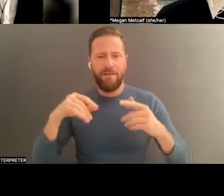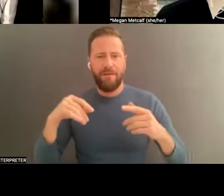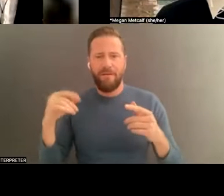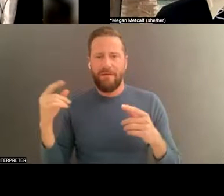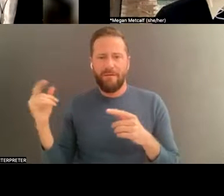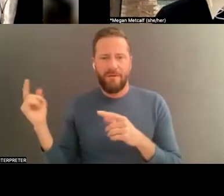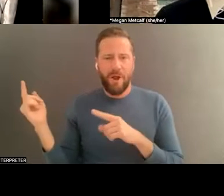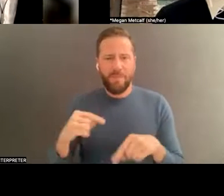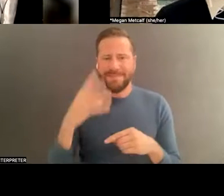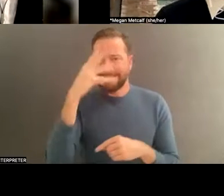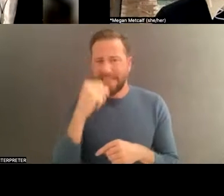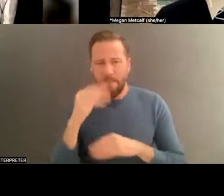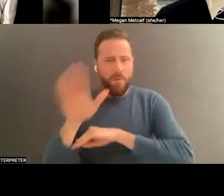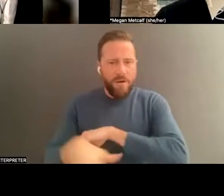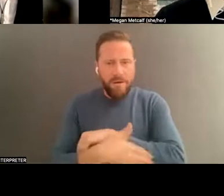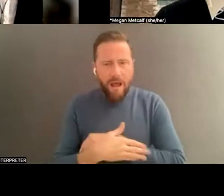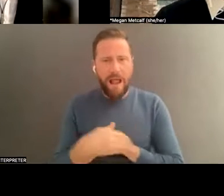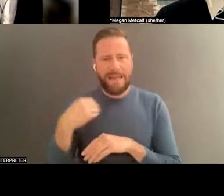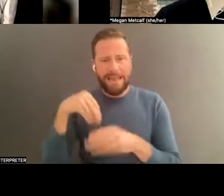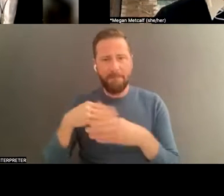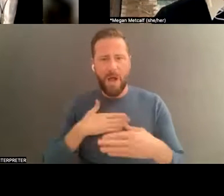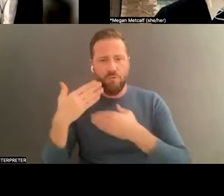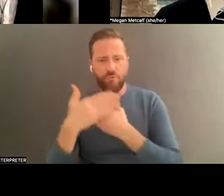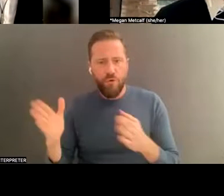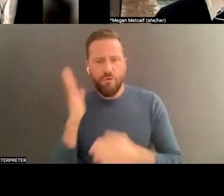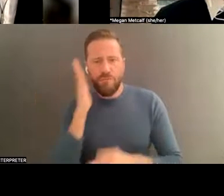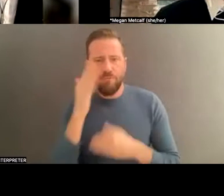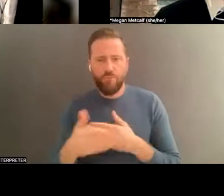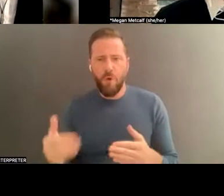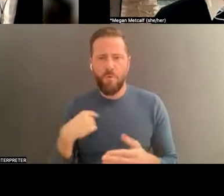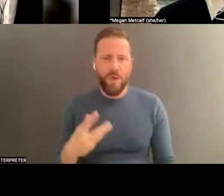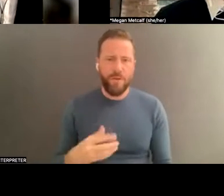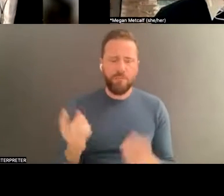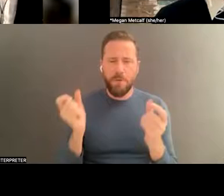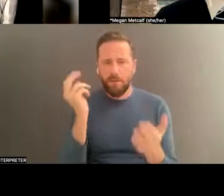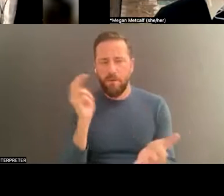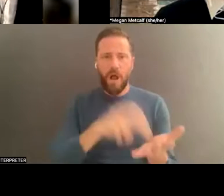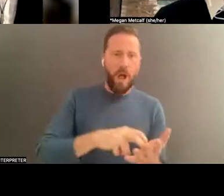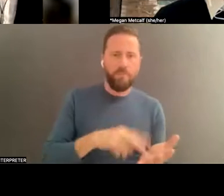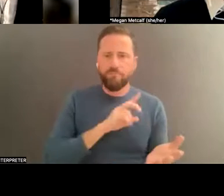out and hit mid-town, we'd do 50th and Broadway, when the Broadway